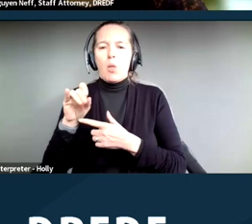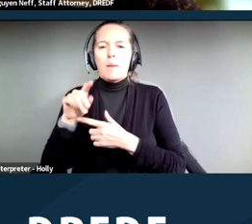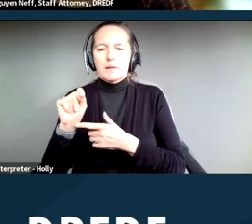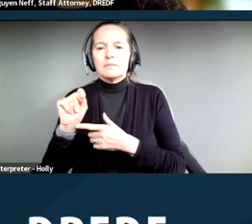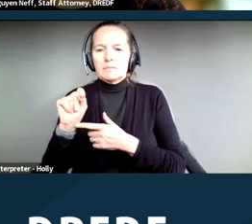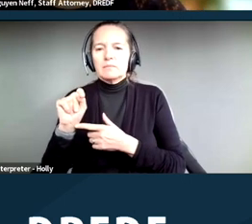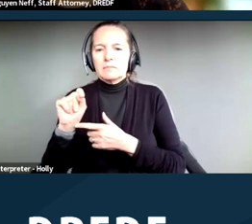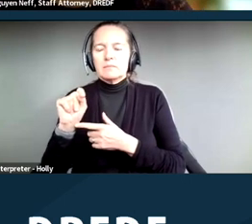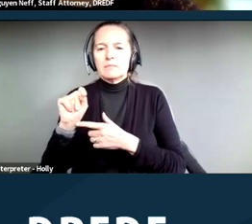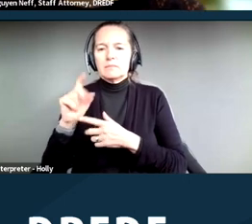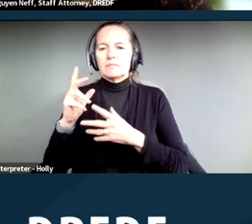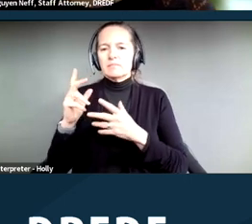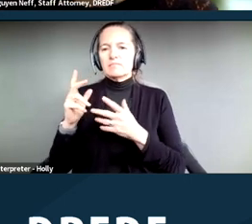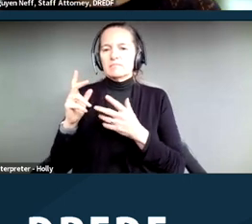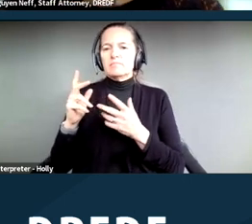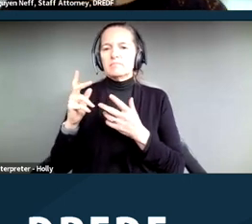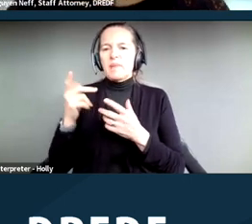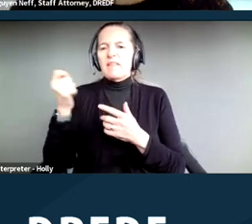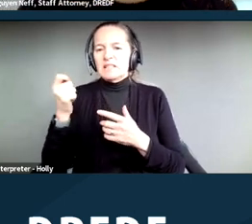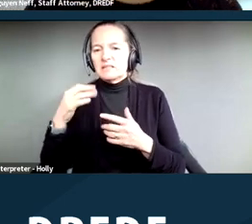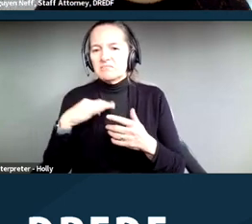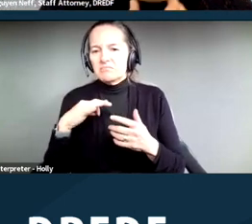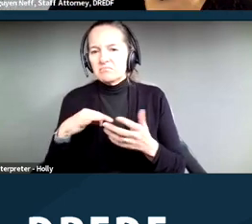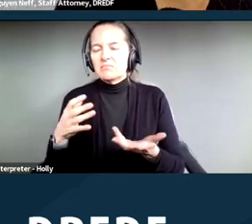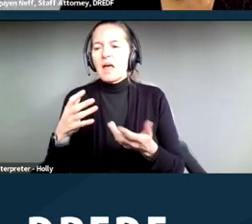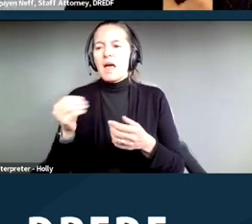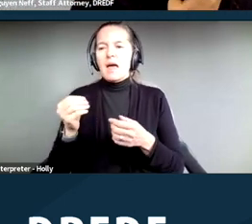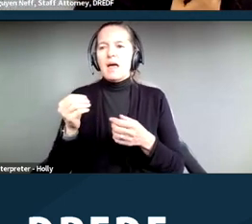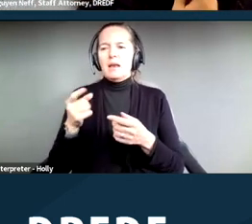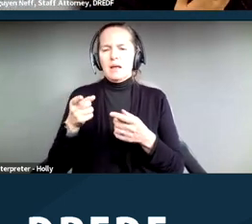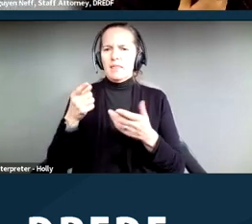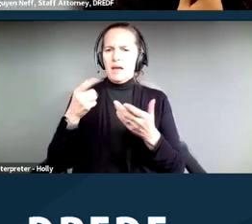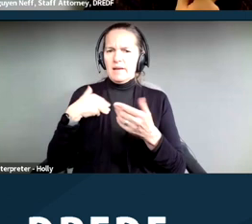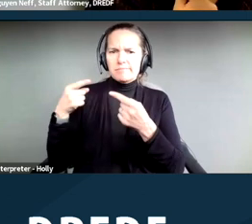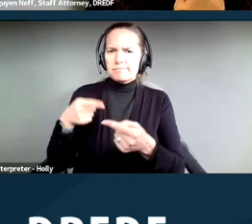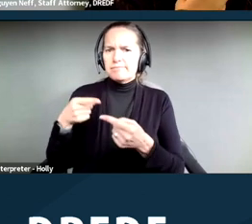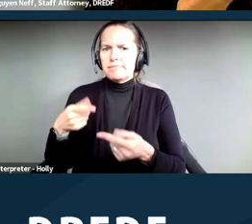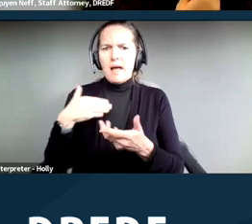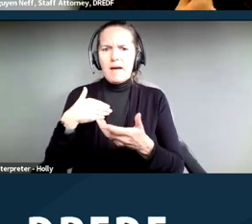disabilities that might make it harder on them, that would also be disability discrimination.